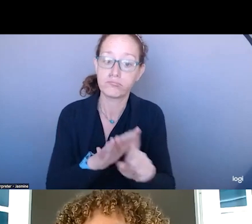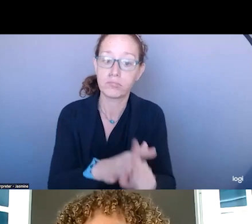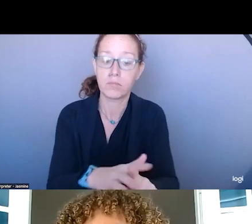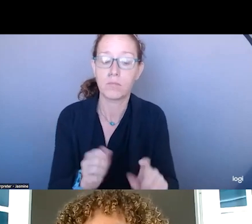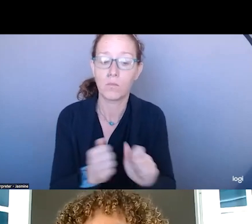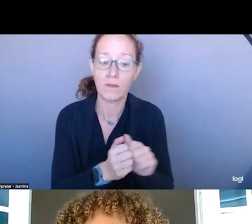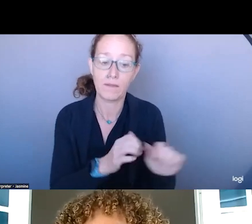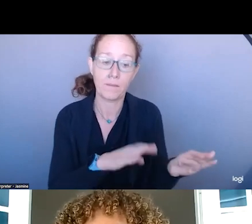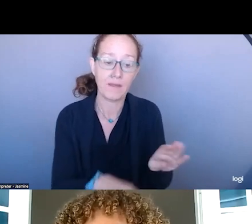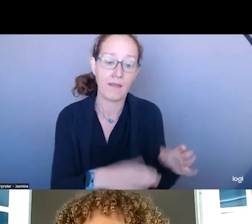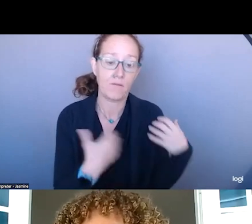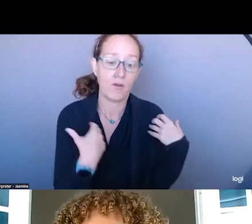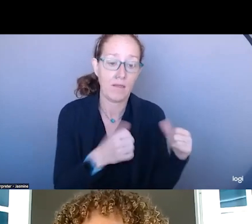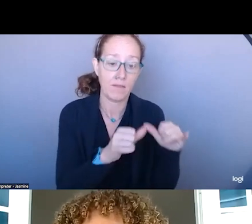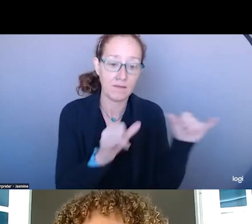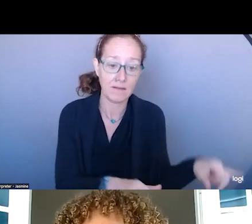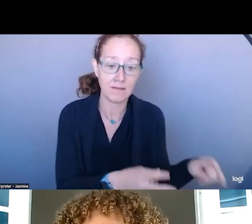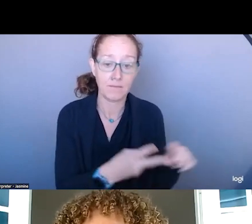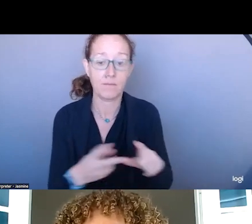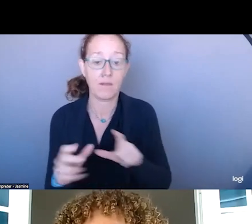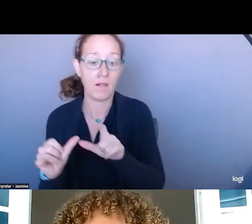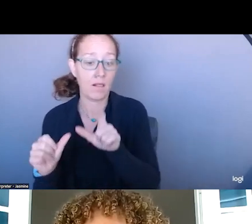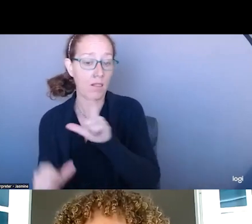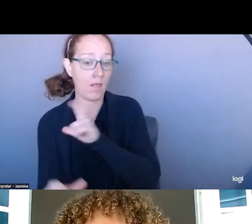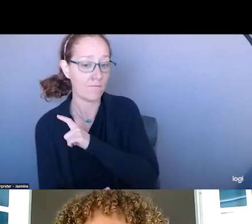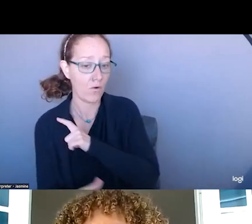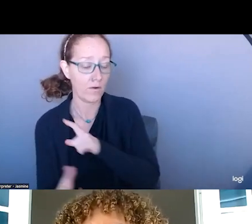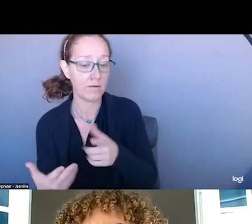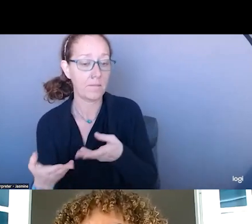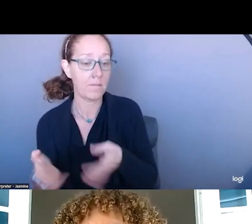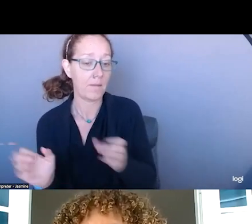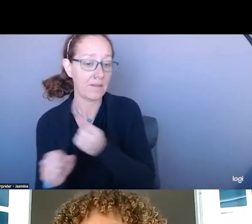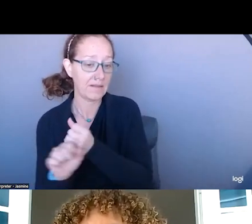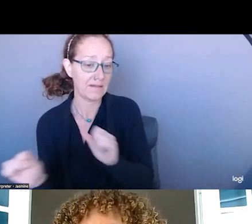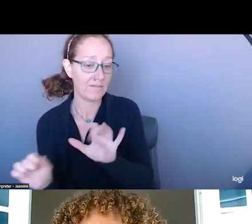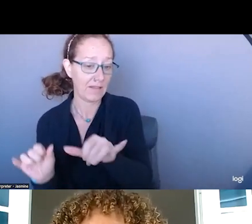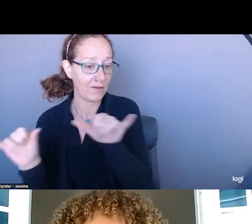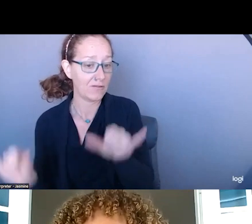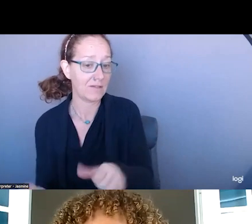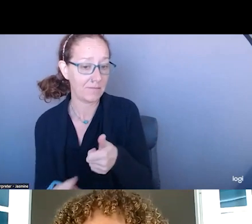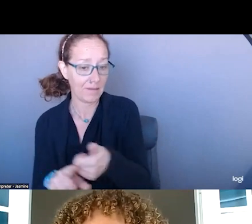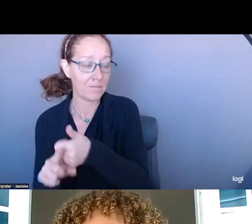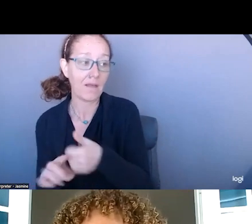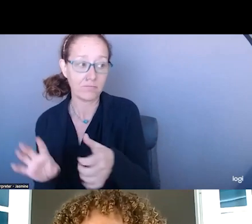ENFORCEMENT ARE RECOGNIZING THERE ARE PUBLIC SAFETY RESOURCES